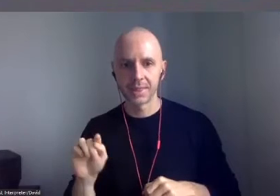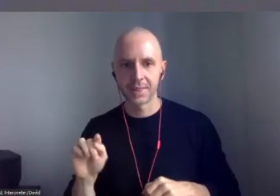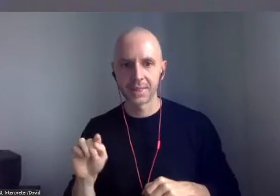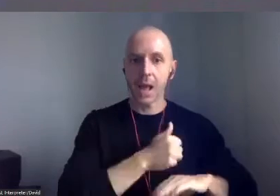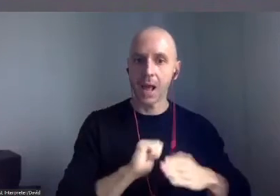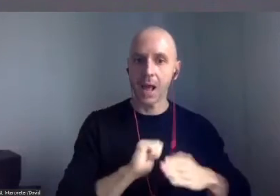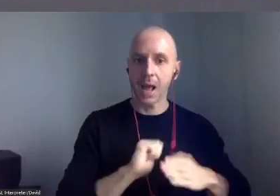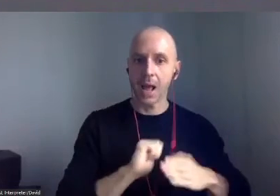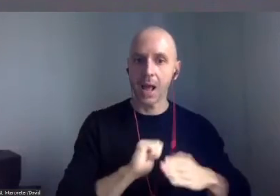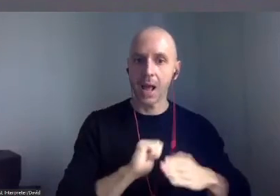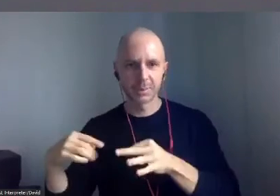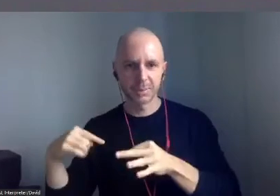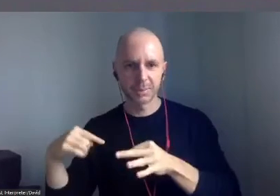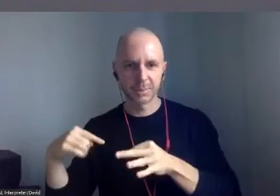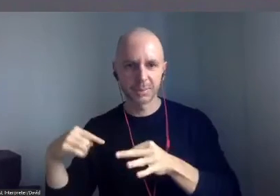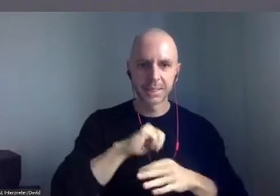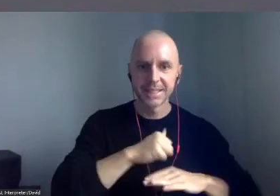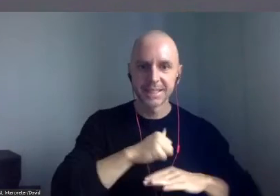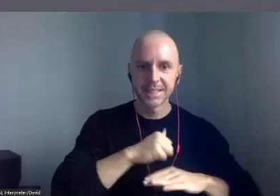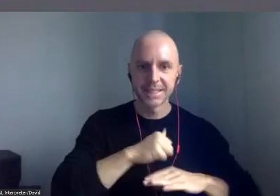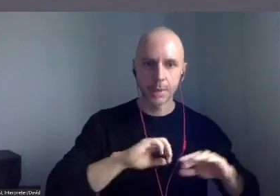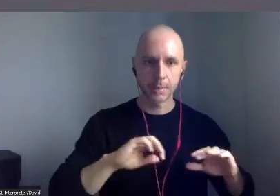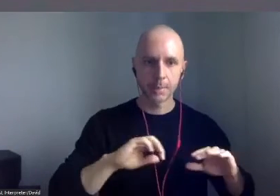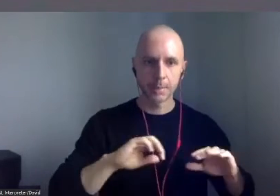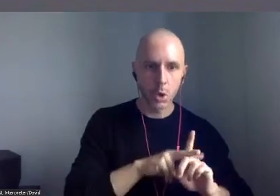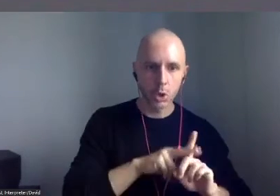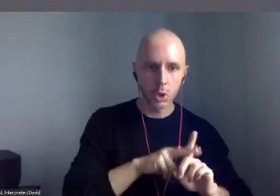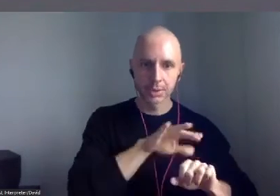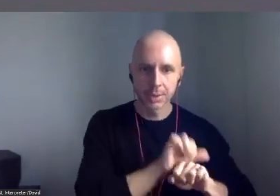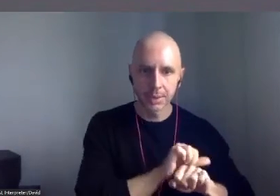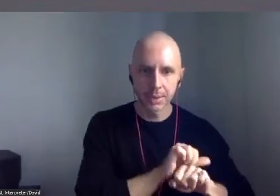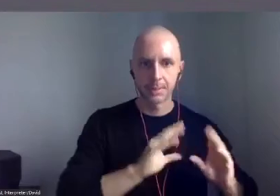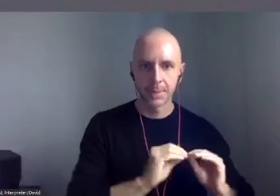or technical difficulties, again, please contact our live Help Chat feature.